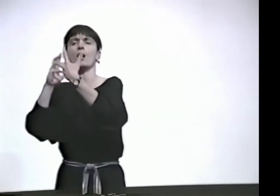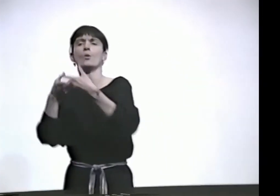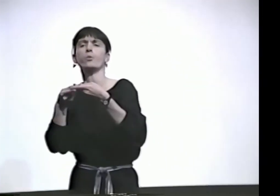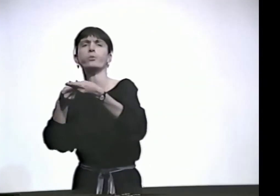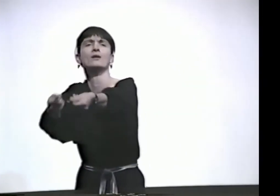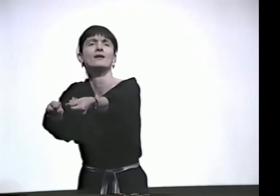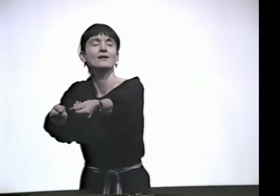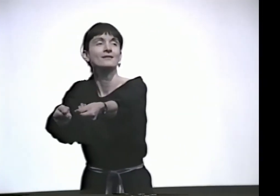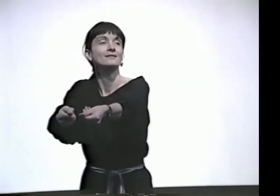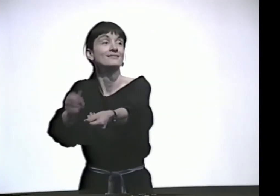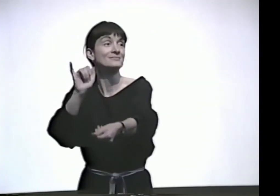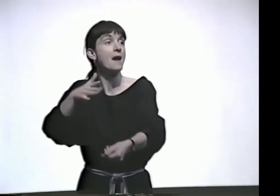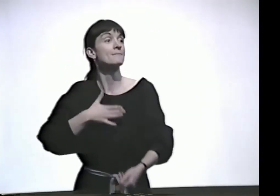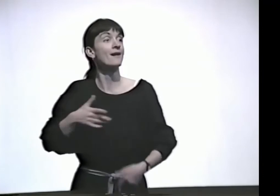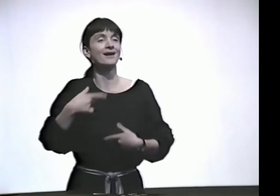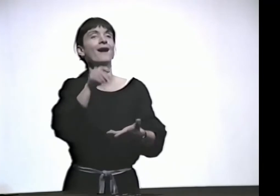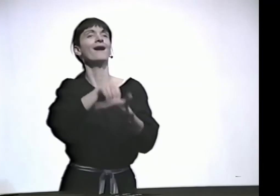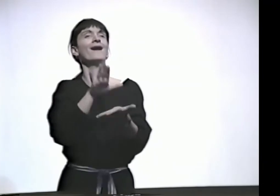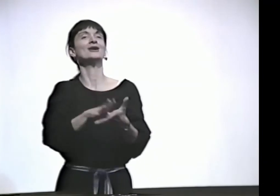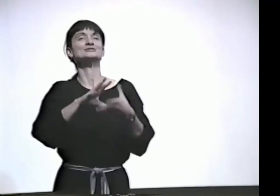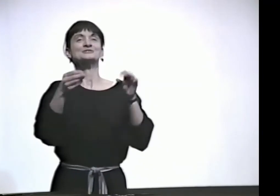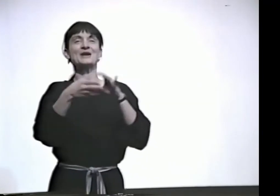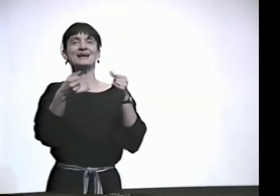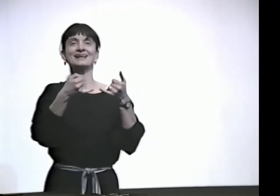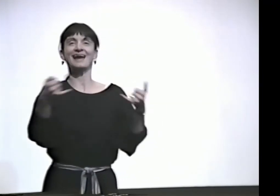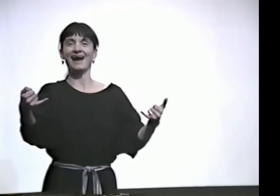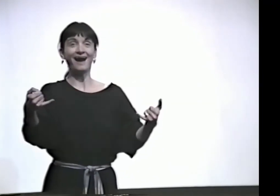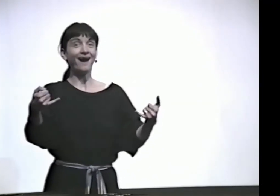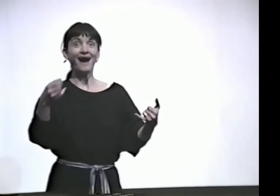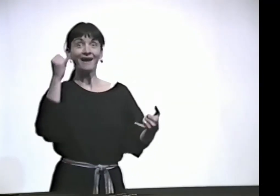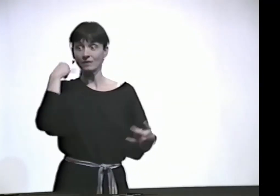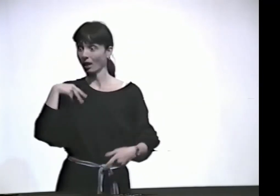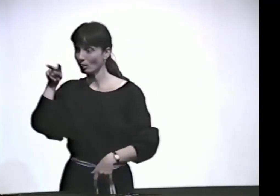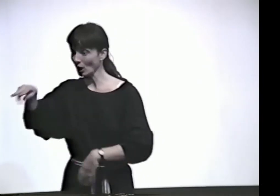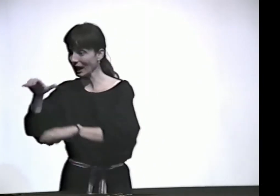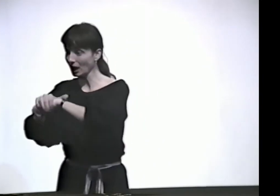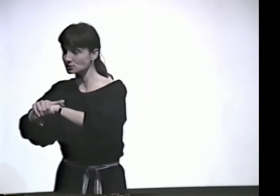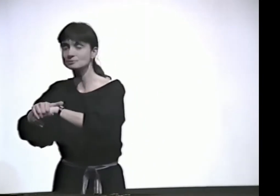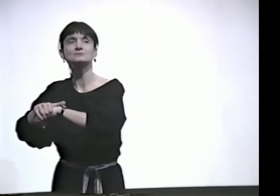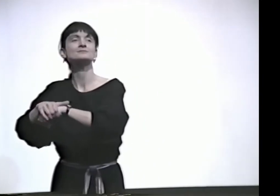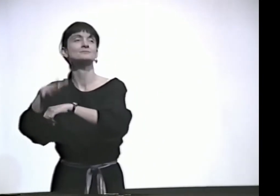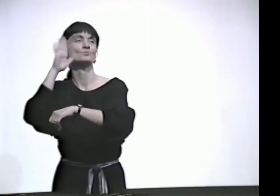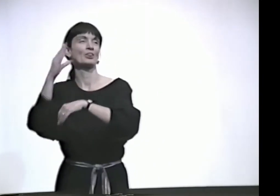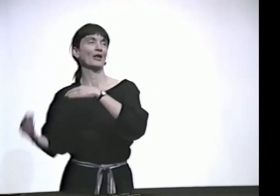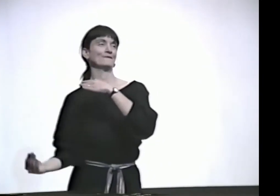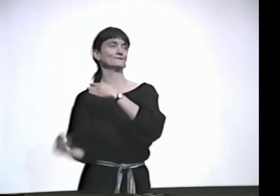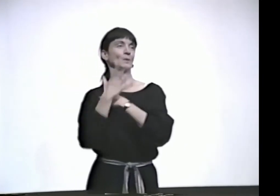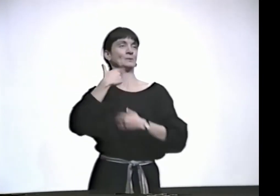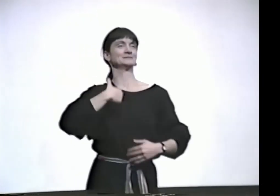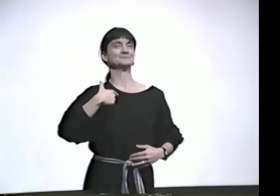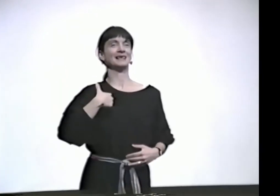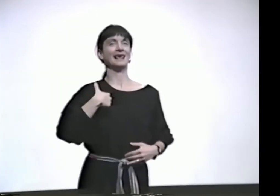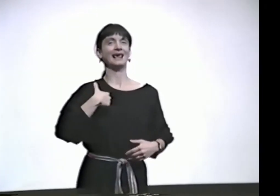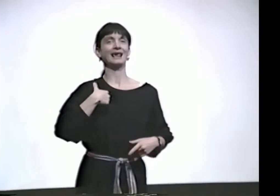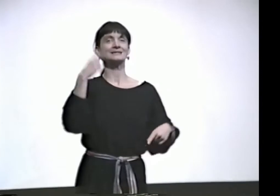"YOU WEREN'T SIGNING STORYLINE. YOU SIGNED IT IN ASL A LOT MORE CLEARLY." AND SO I SAID, "I LOOKED AT THE ENGLISH